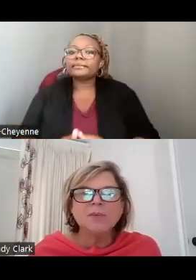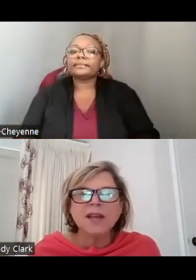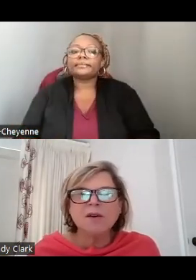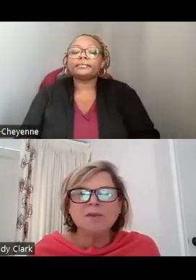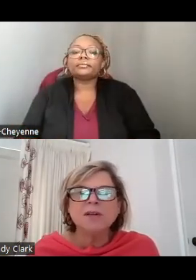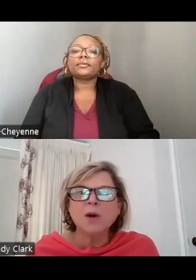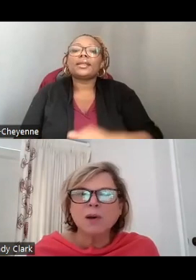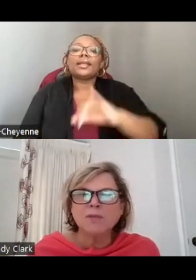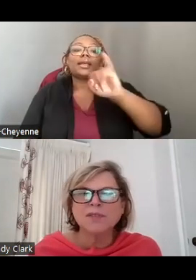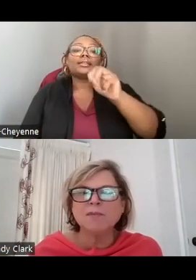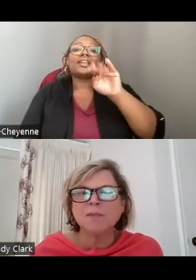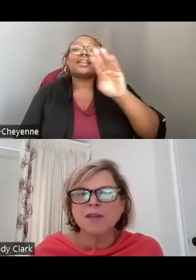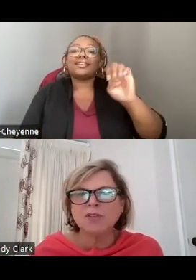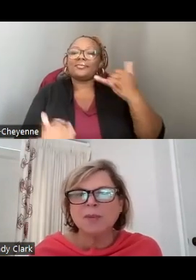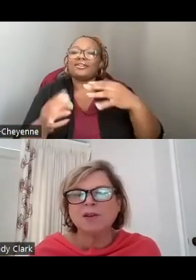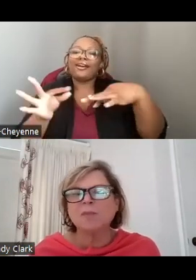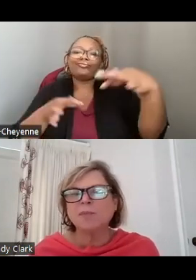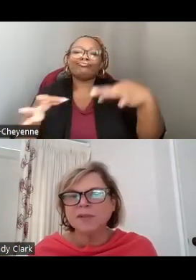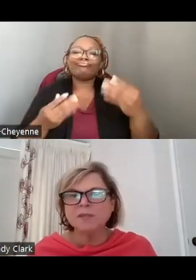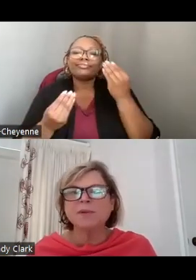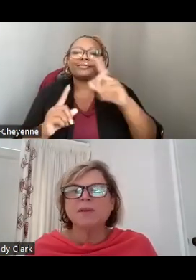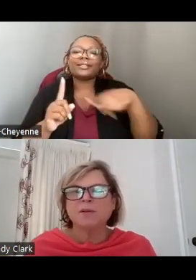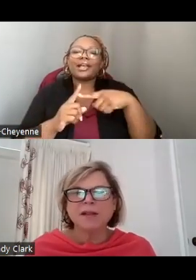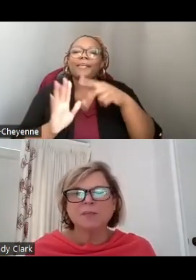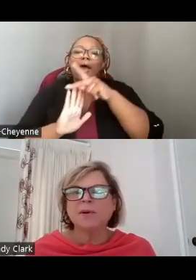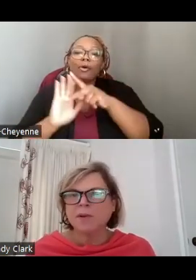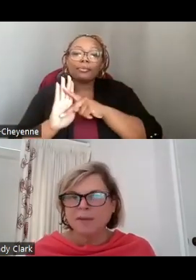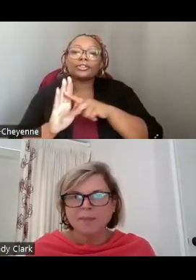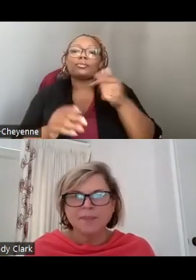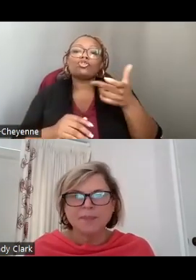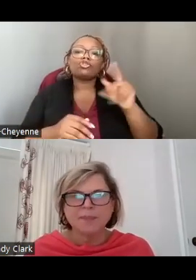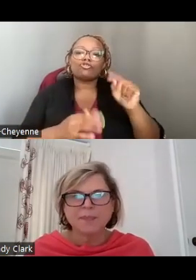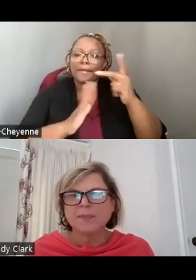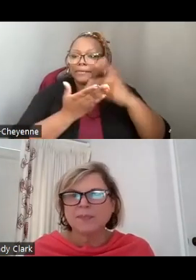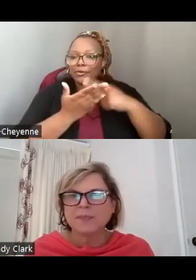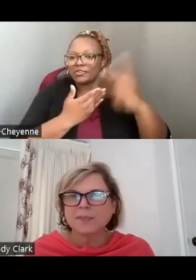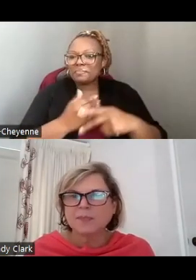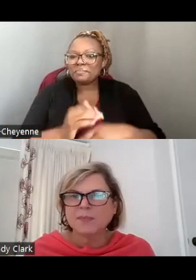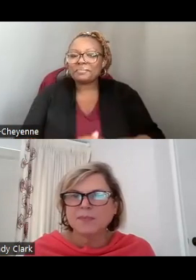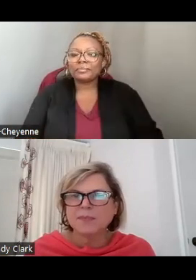JENNIE WILL NOW GO OVER SOME INFORMATION ABOUT OUR PRINCIPAL GRANTS PROGRAM. HEY.